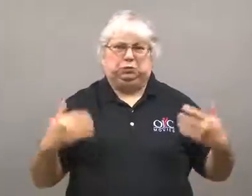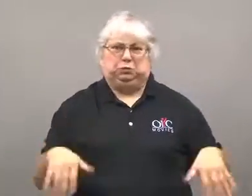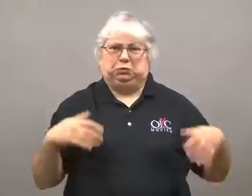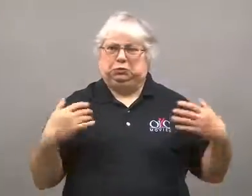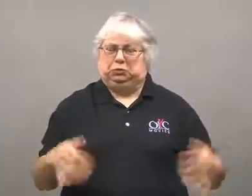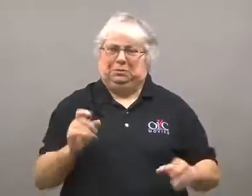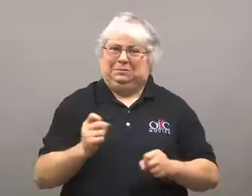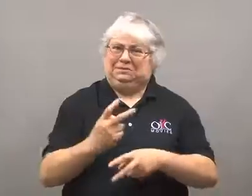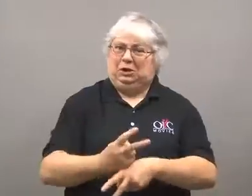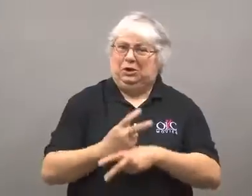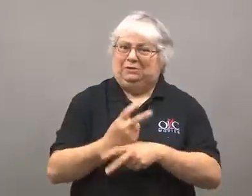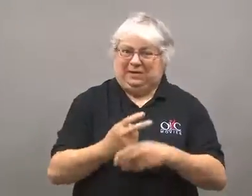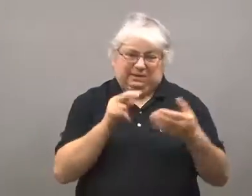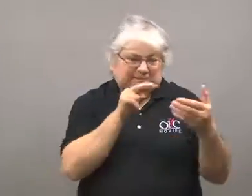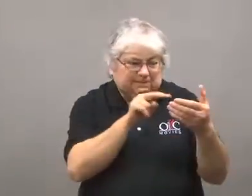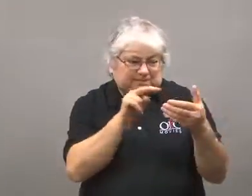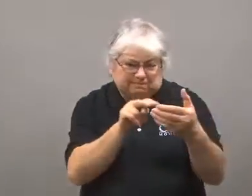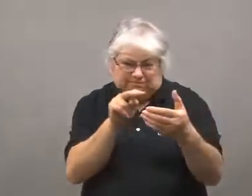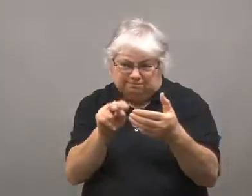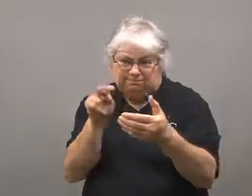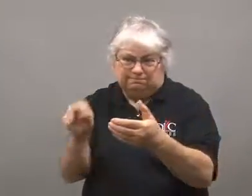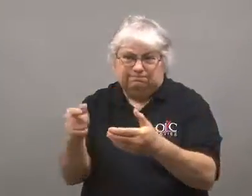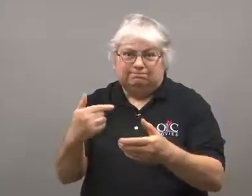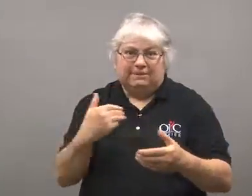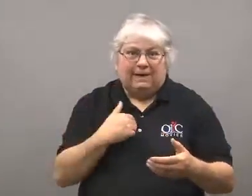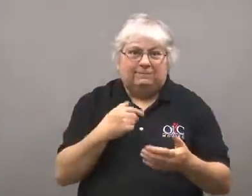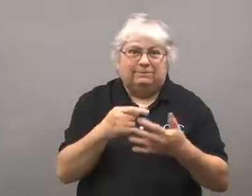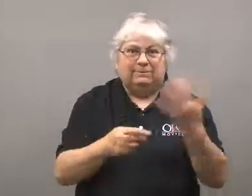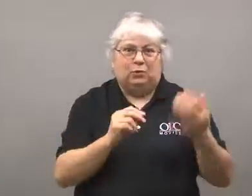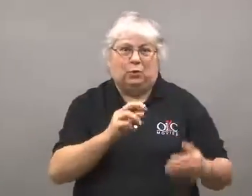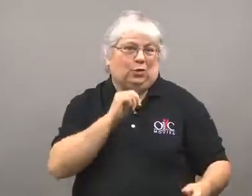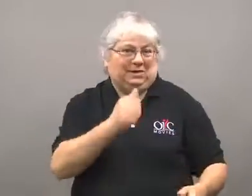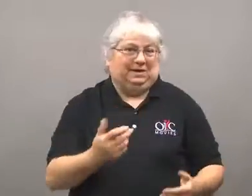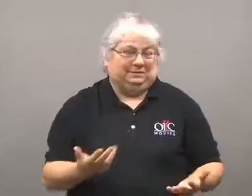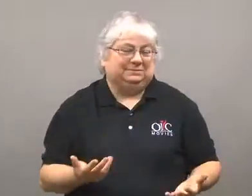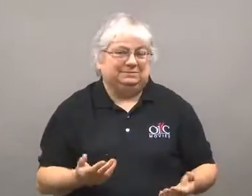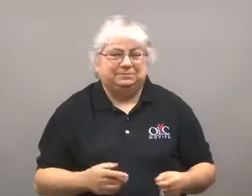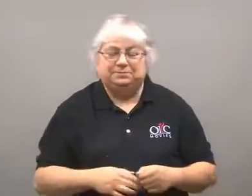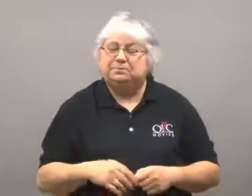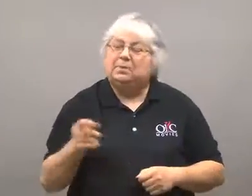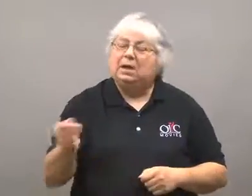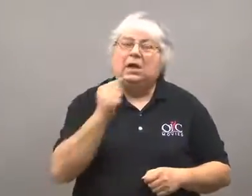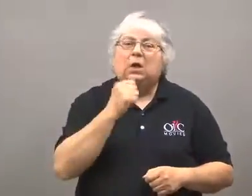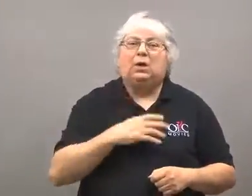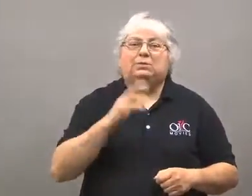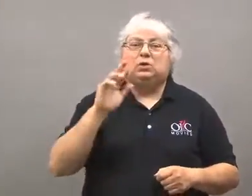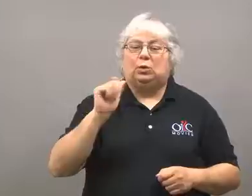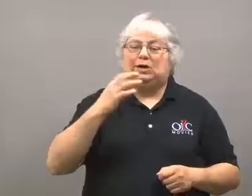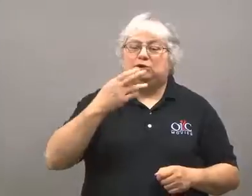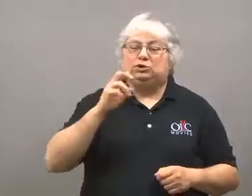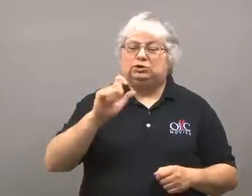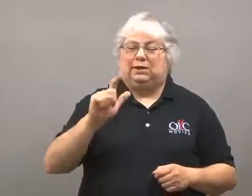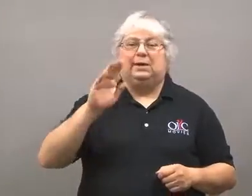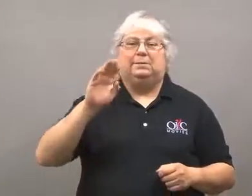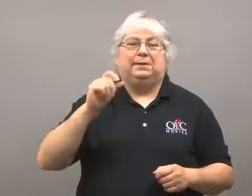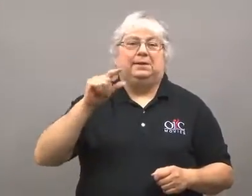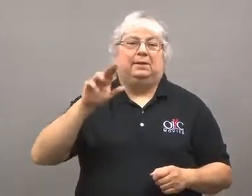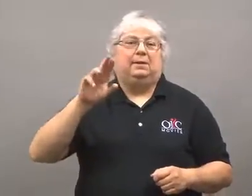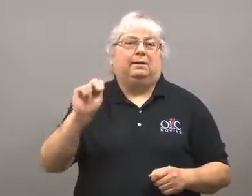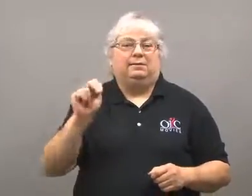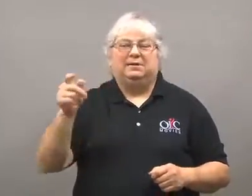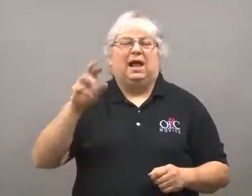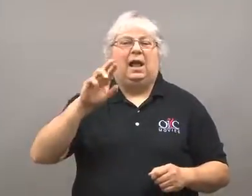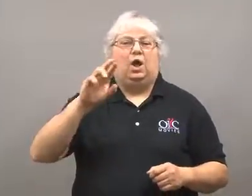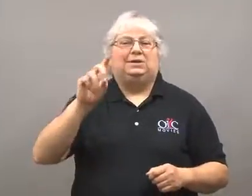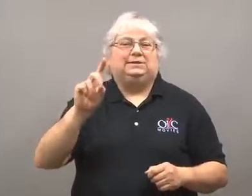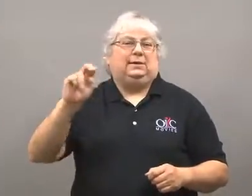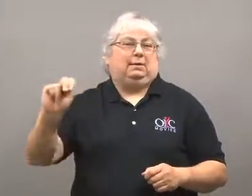Wow, you really have to be careful and read the labels.